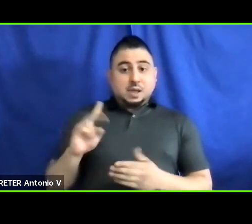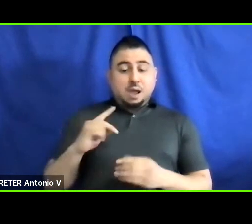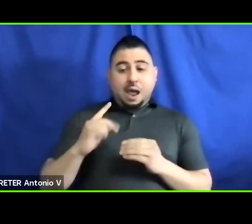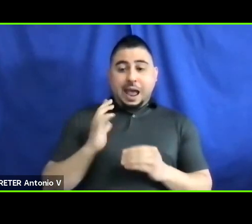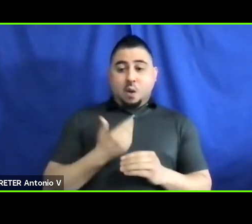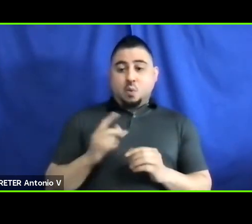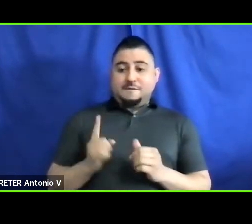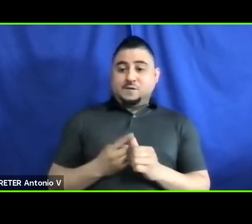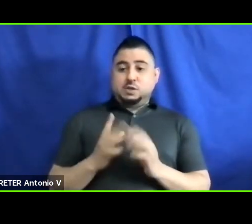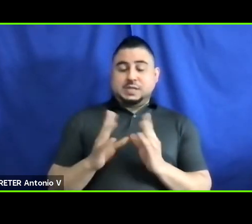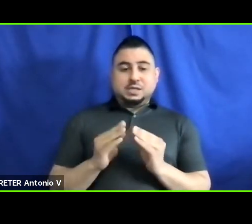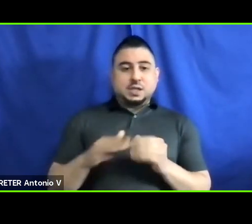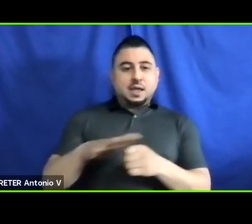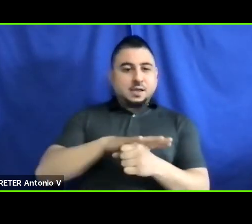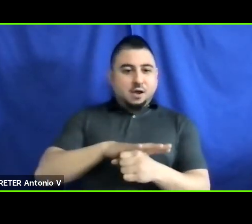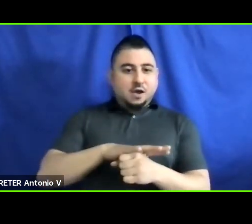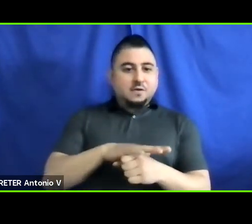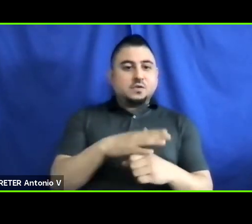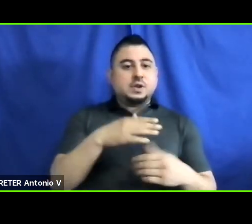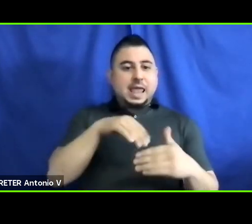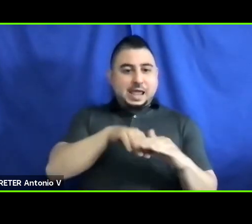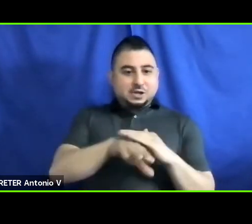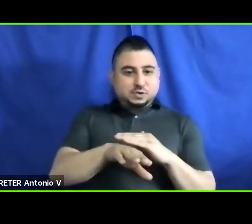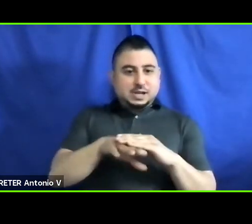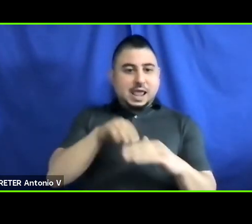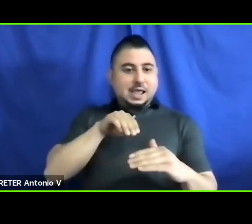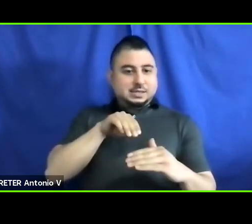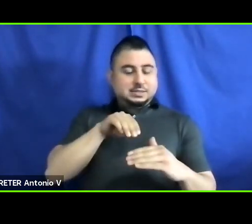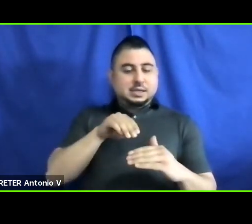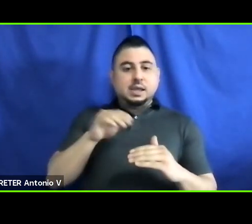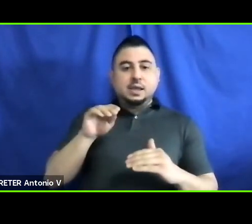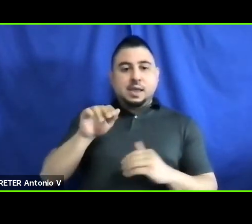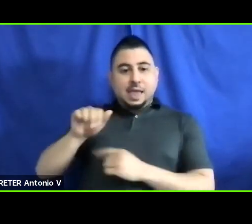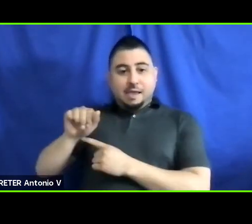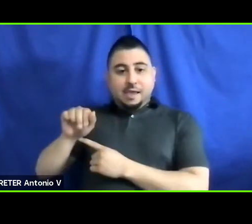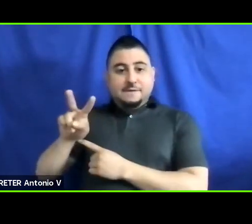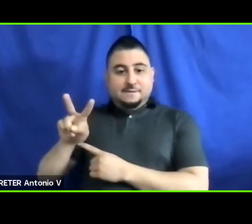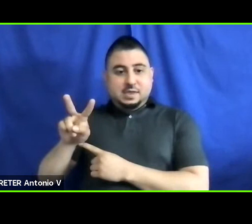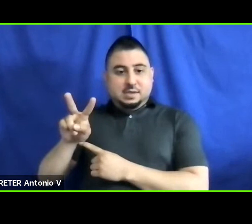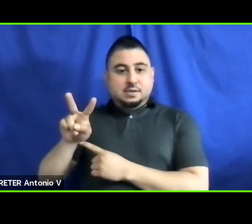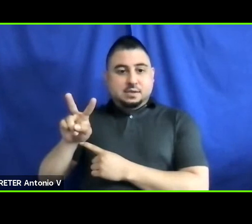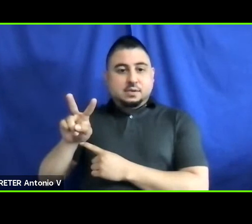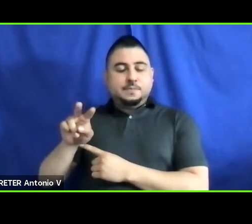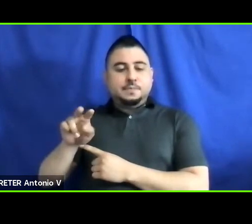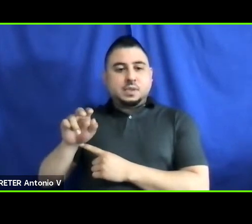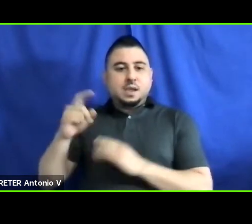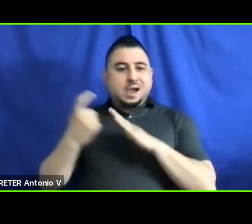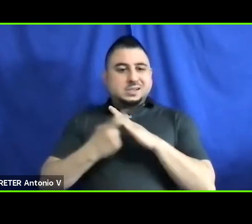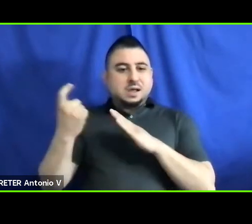occurred, entering and exiting autonomous vehicles, we had a great response and we have